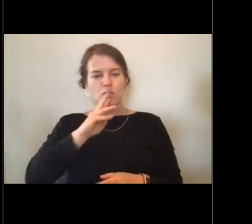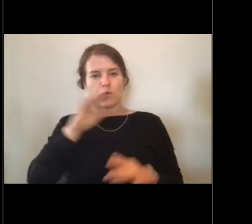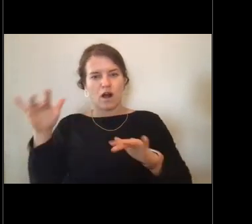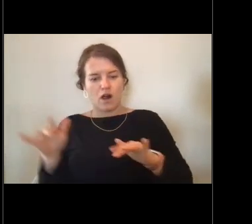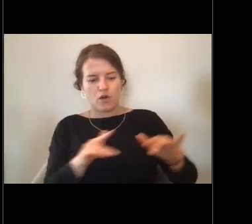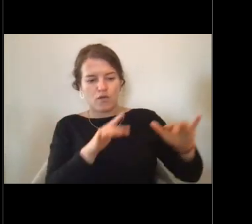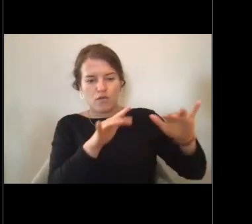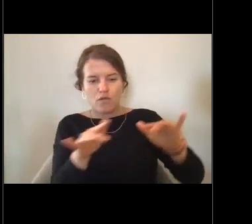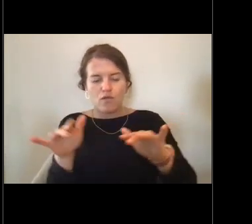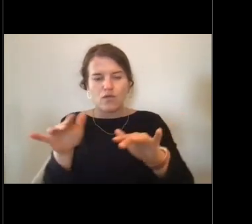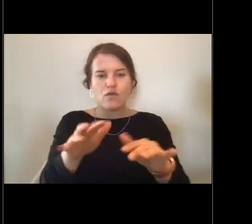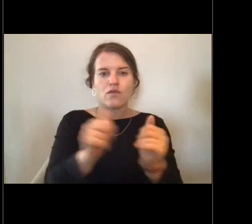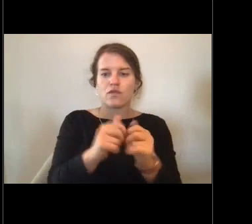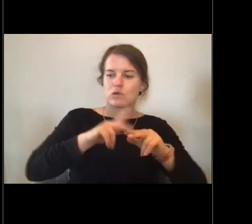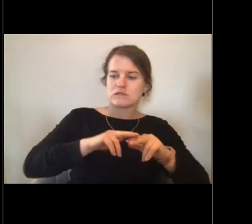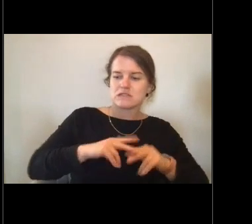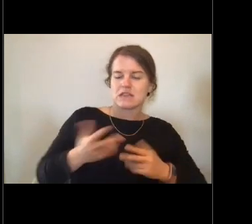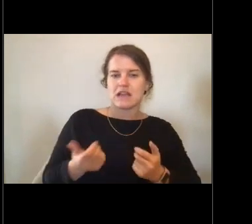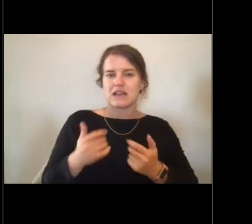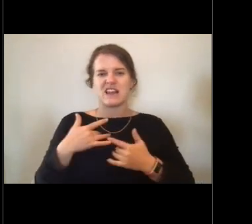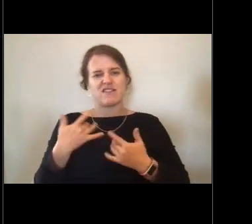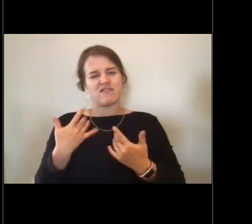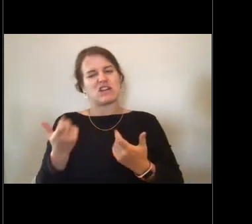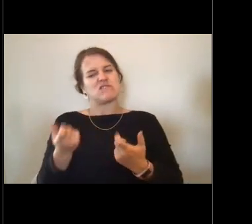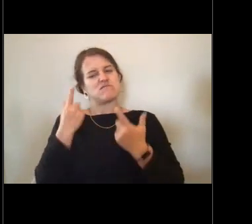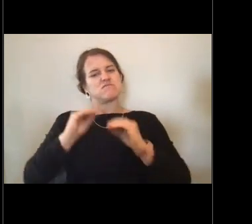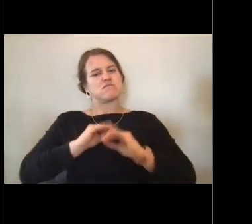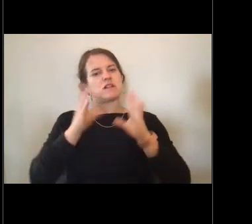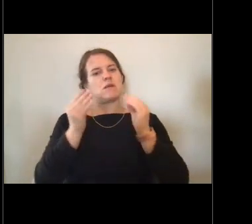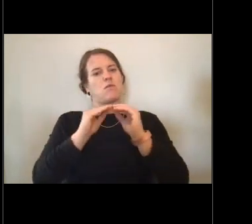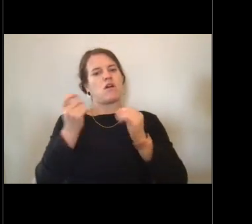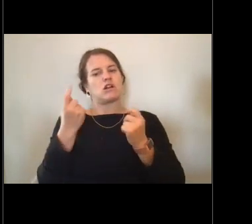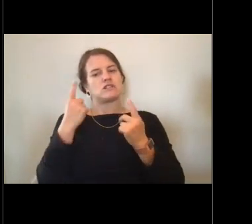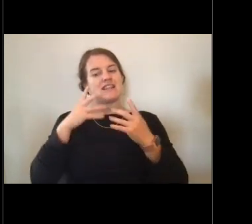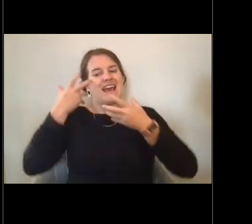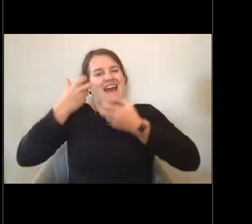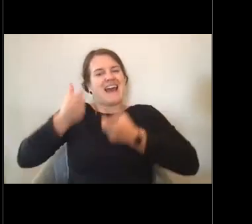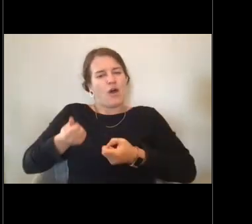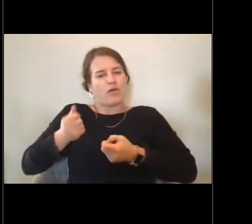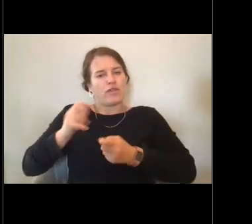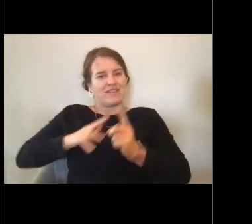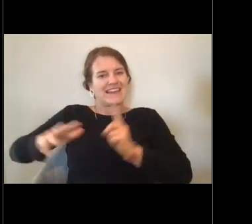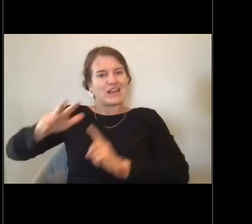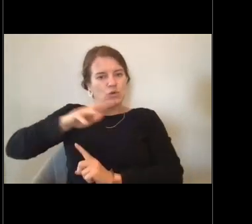of the total health of the ecosystem. So really cool to work with PMEL.